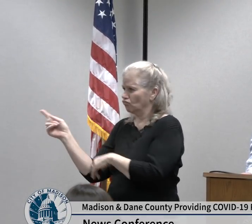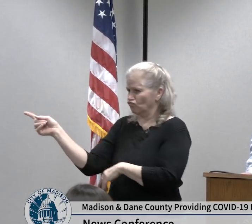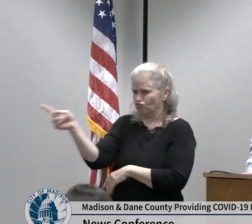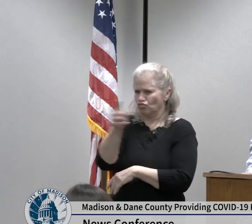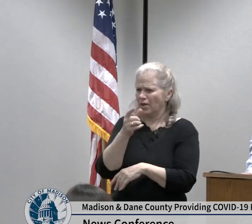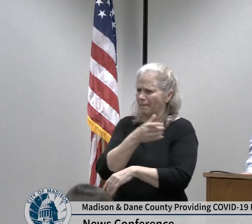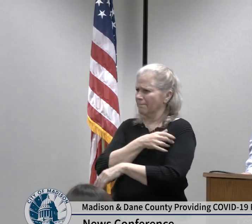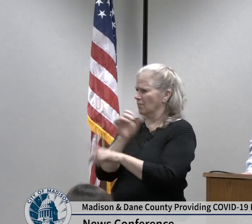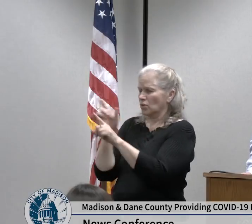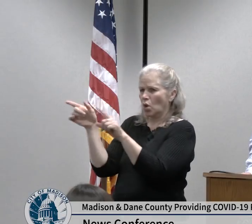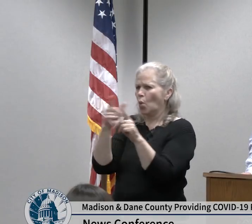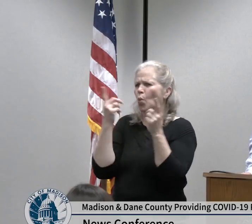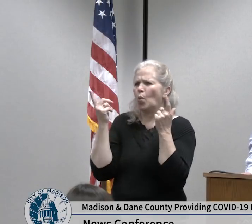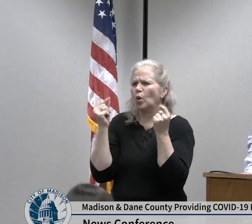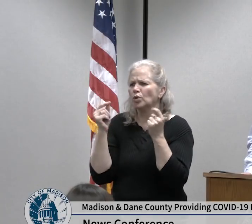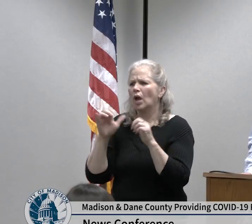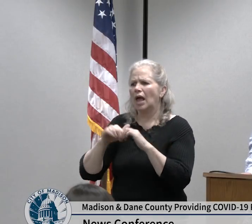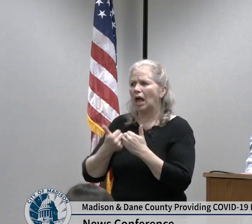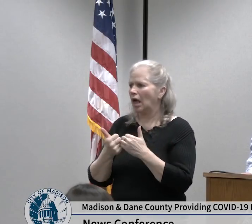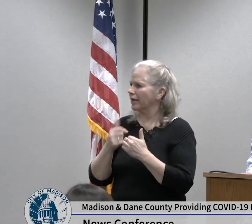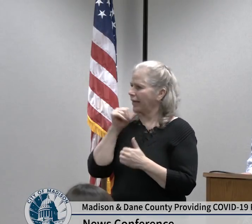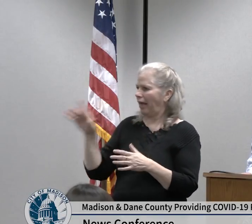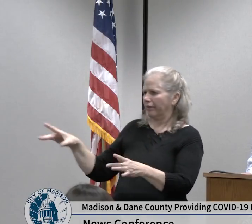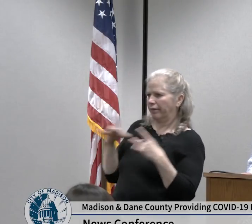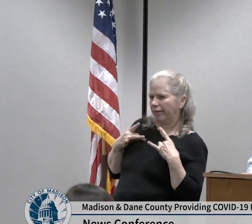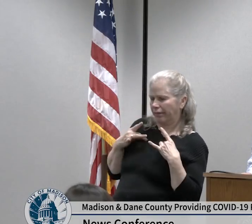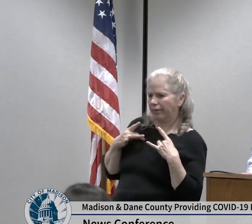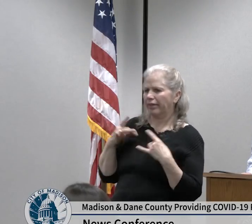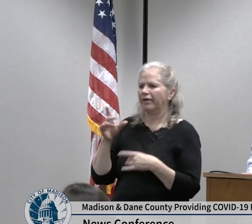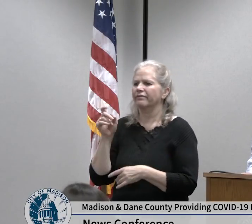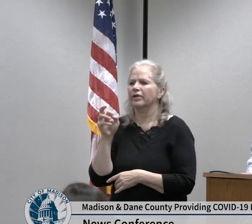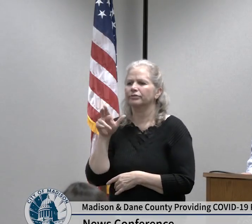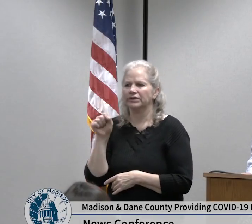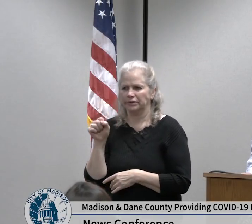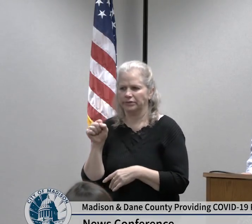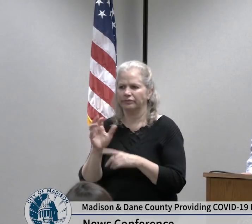actually empower their families so as everybody has heard the most important